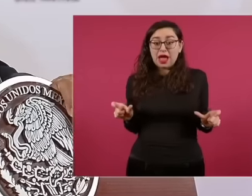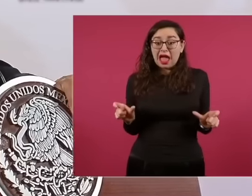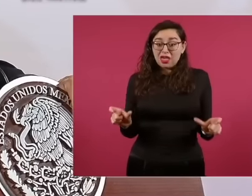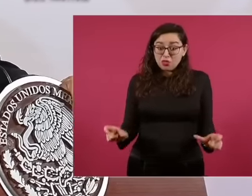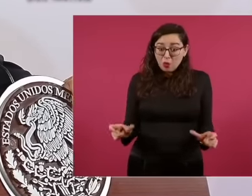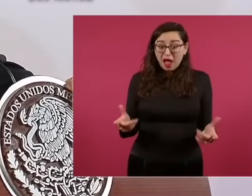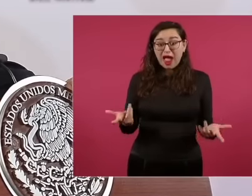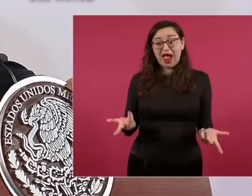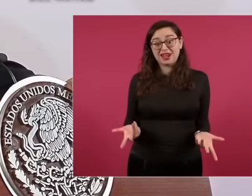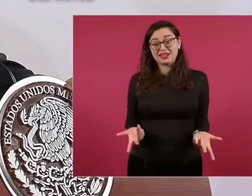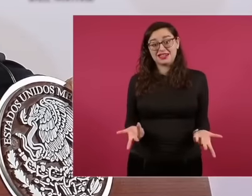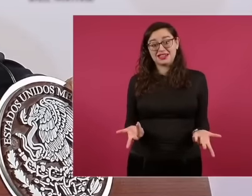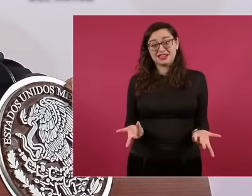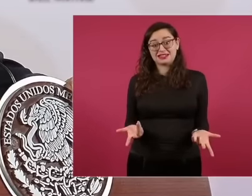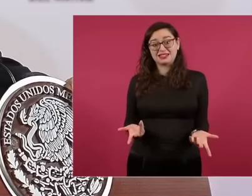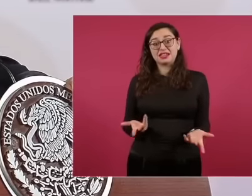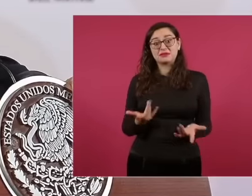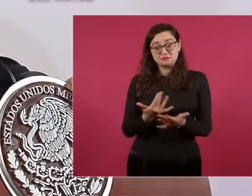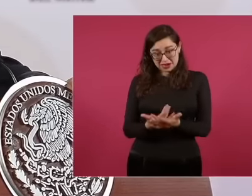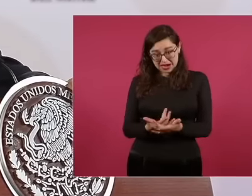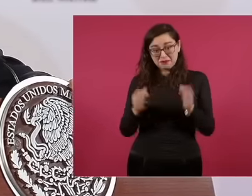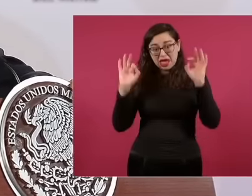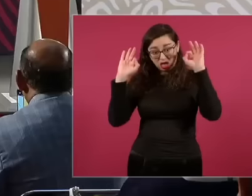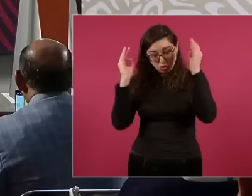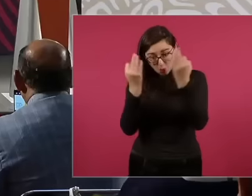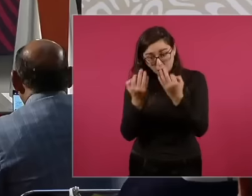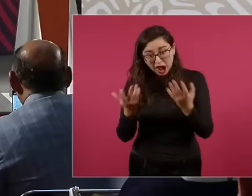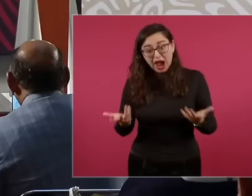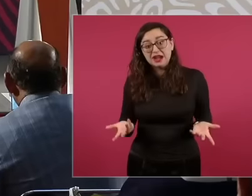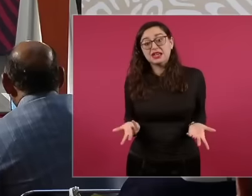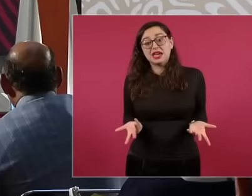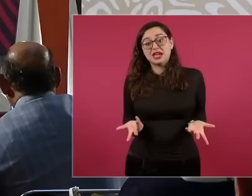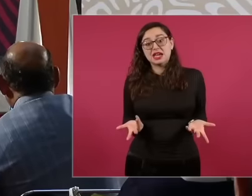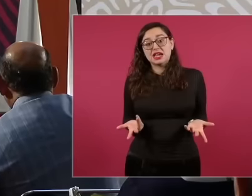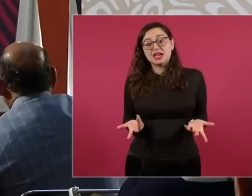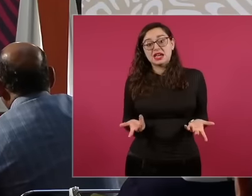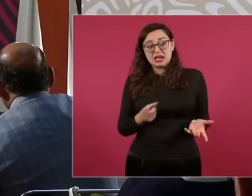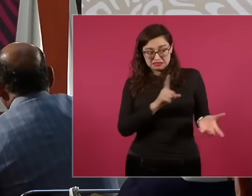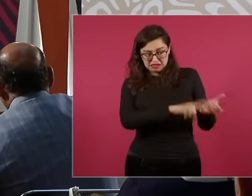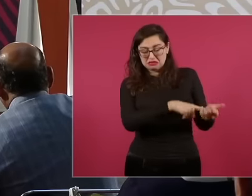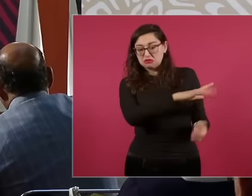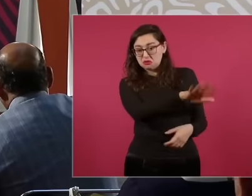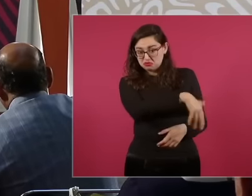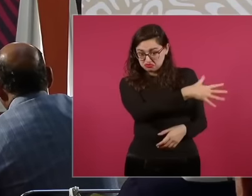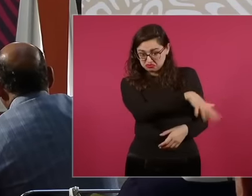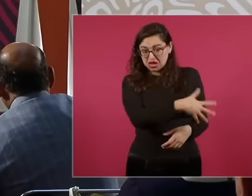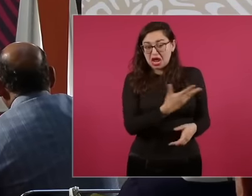a little while. Taking advantage of the fact that the admiral is there while they put them in while they put them in. Yesterday